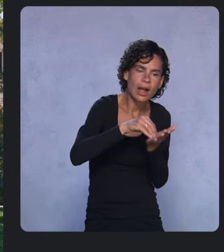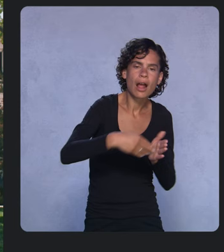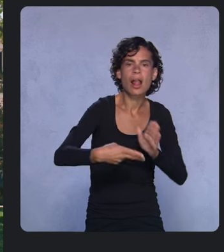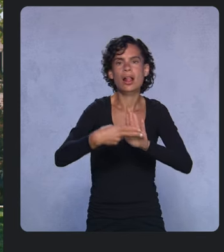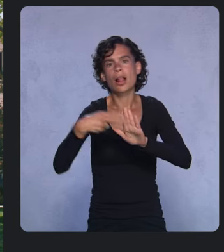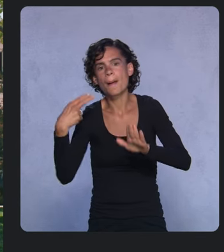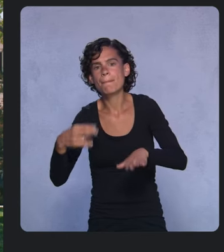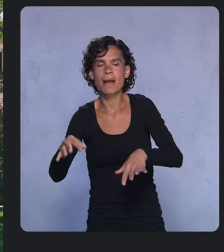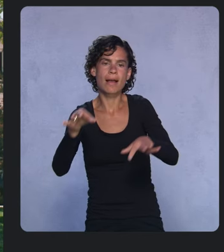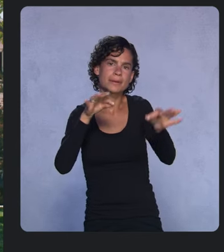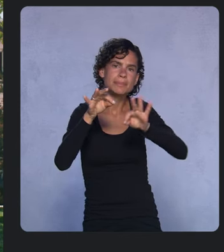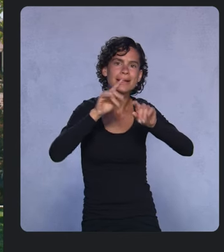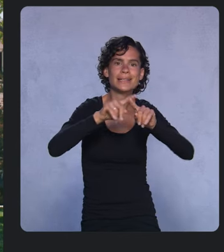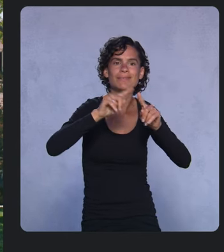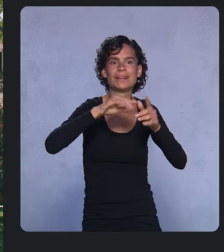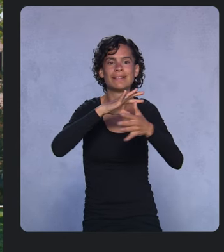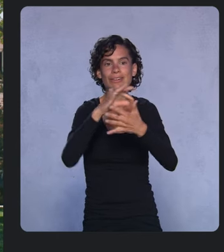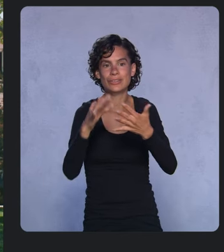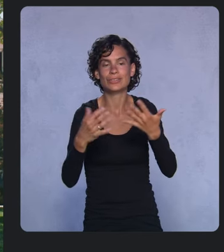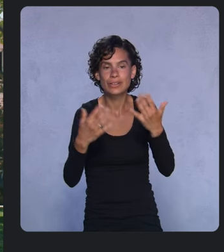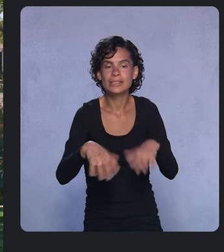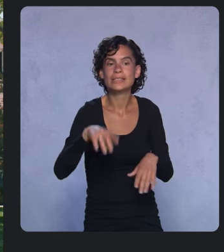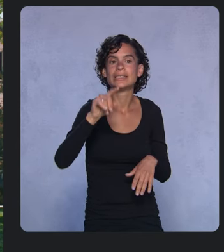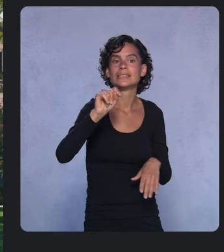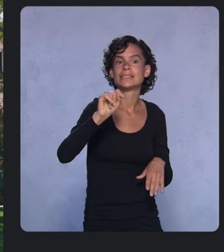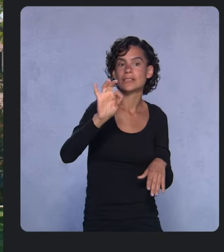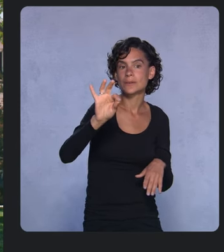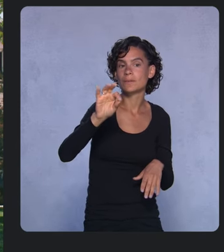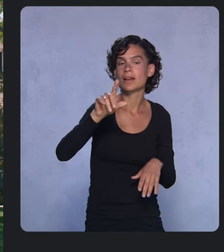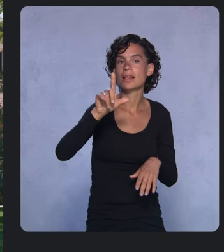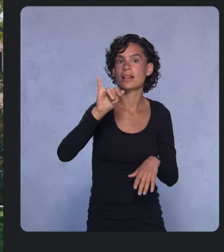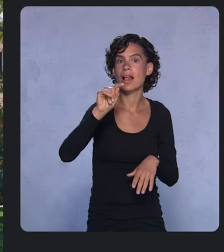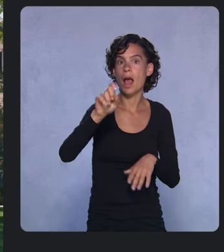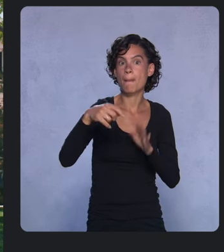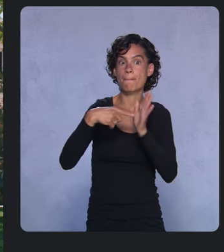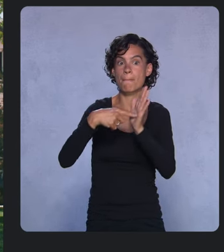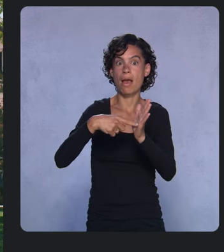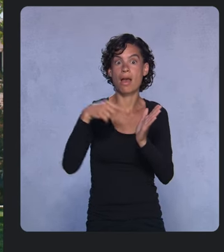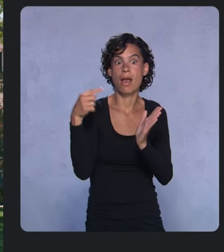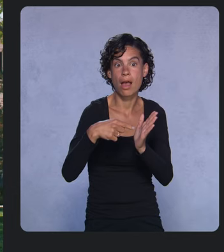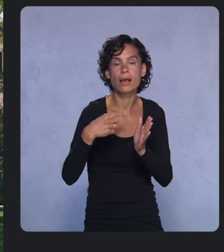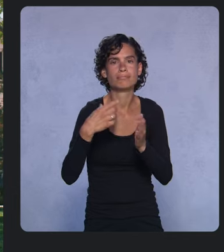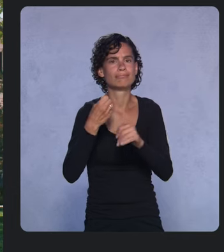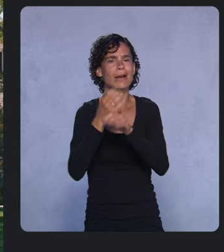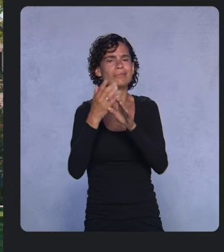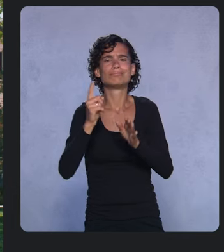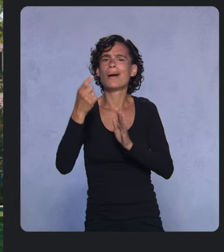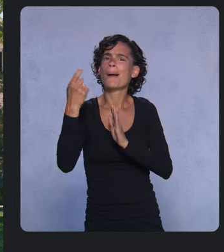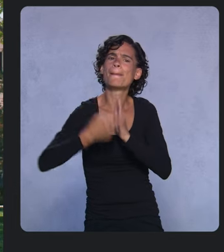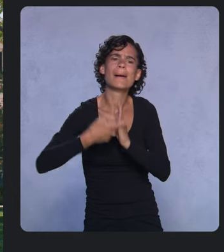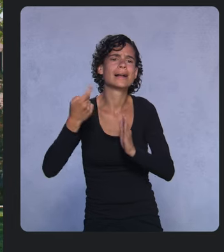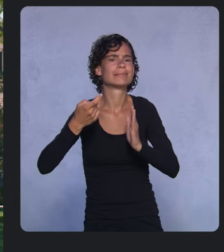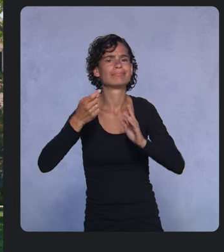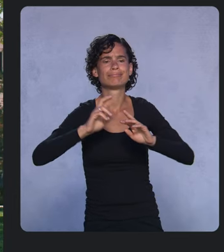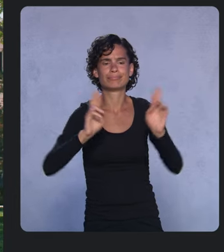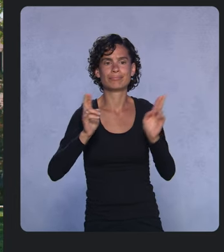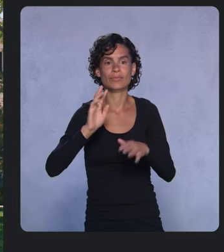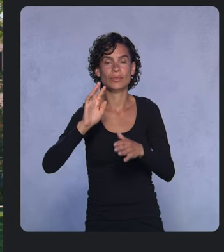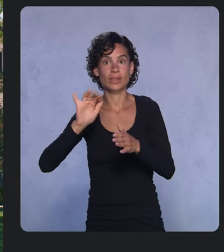TensorFlow Lite Model Maker automates these steps for popular use cases, allowing you to take a state-of-the-art model and customize it